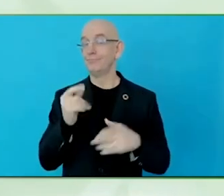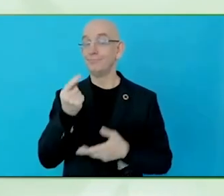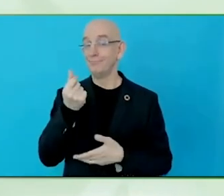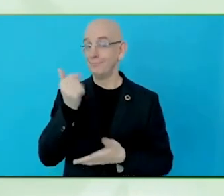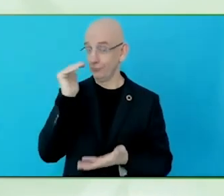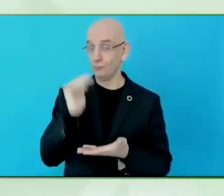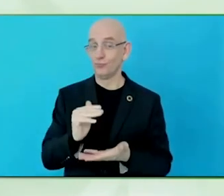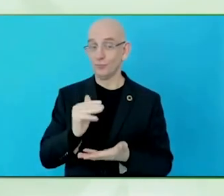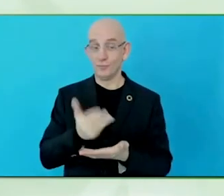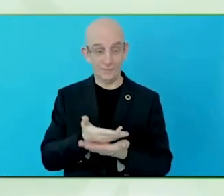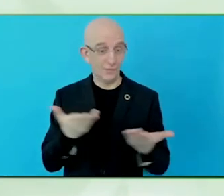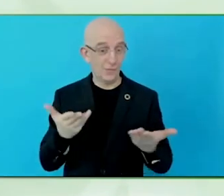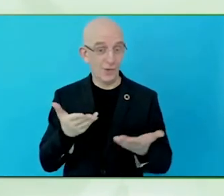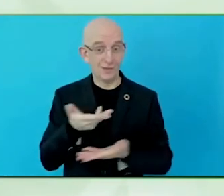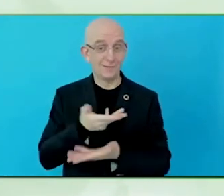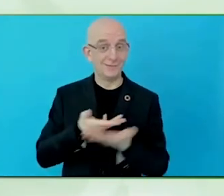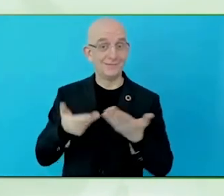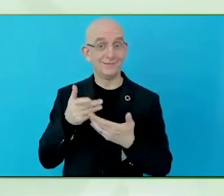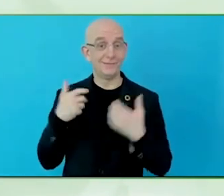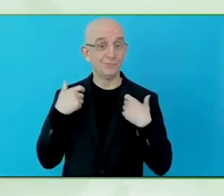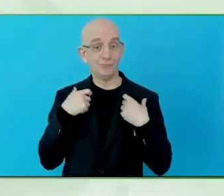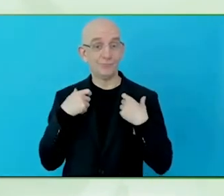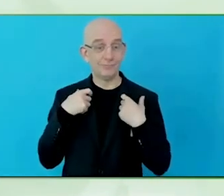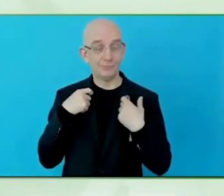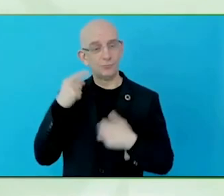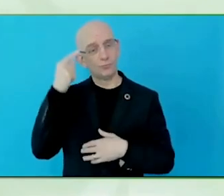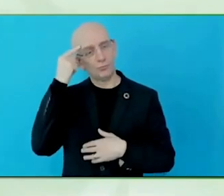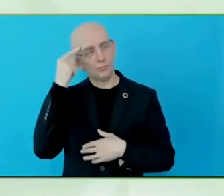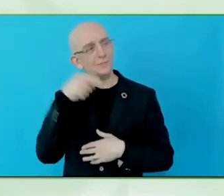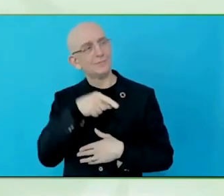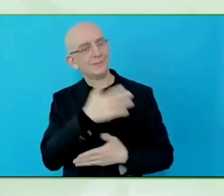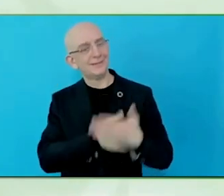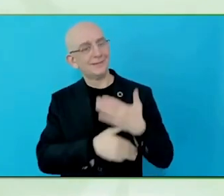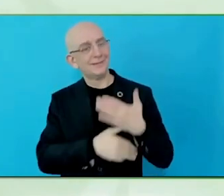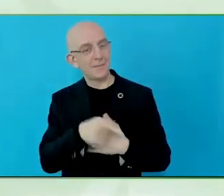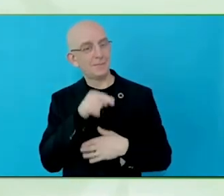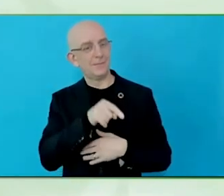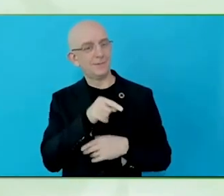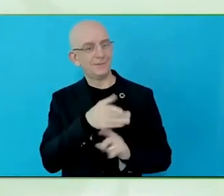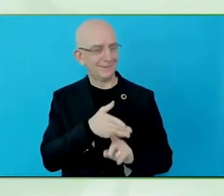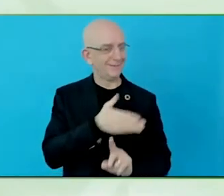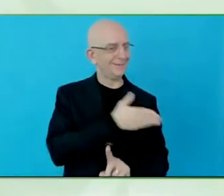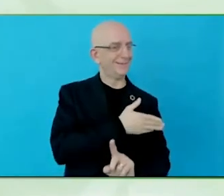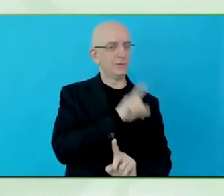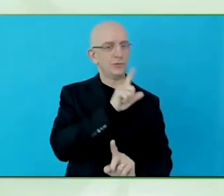Unfortunately we have big gaps between what people need and what the tourism industry things they are doing.